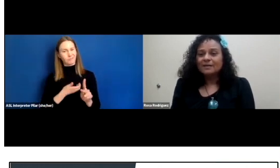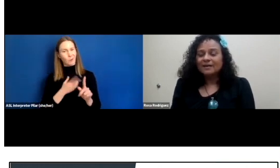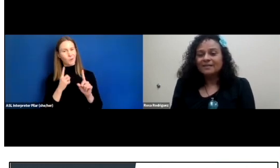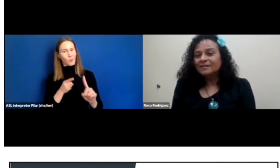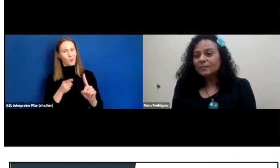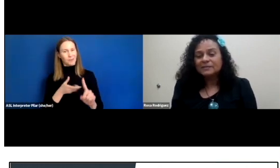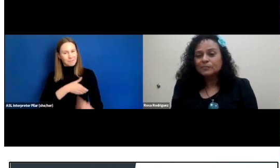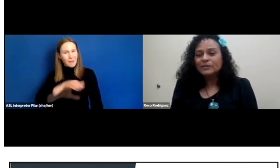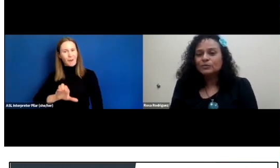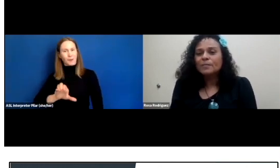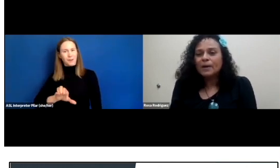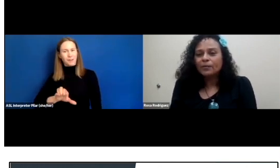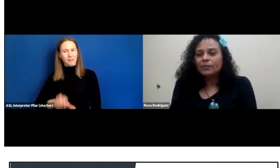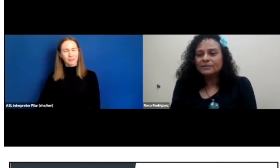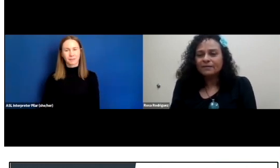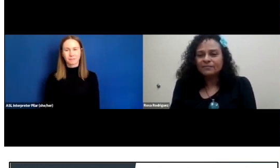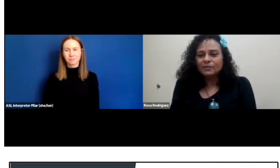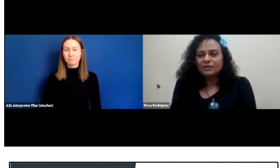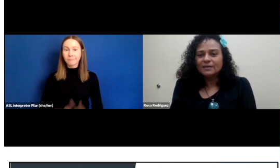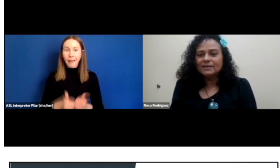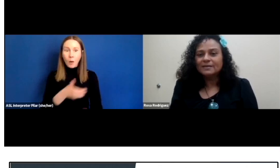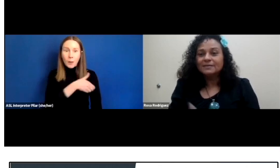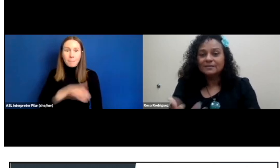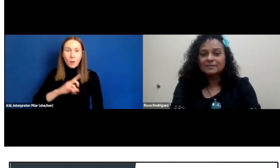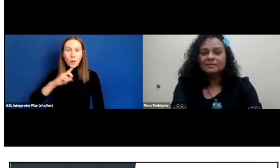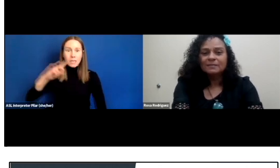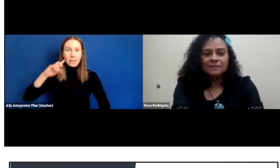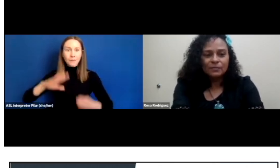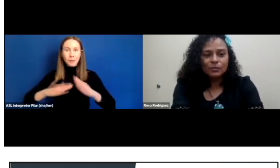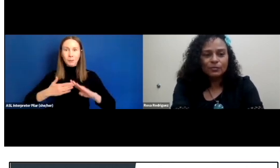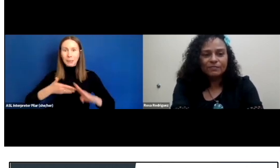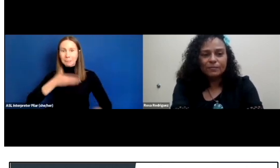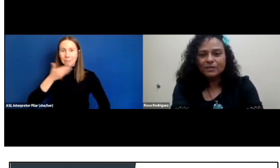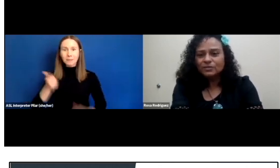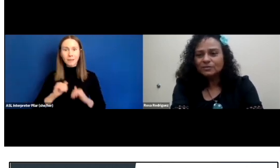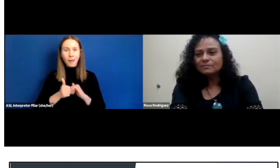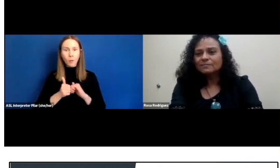And I think the best way to empower our deaf community is through information.